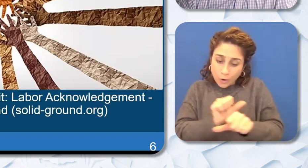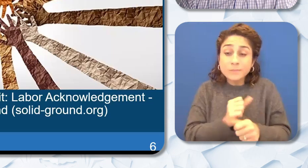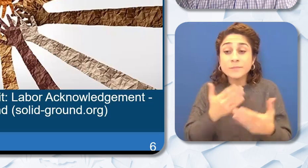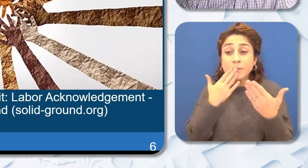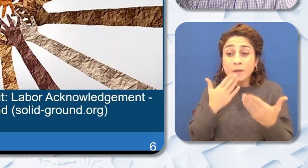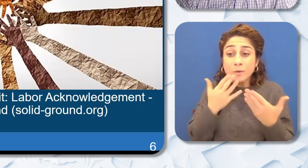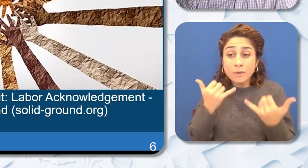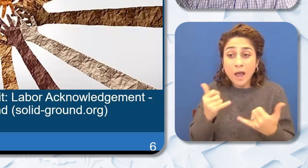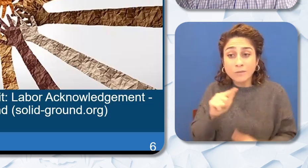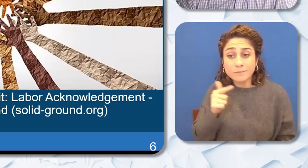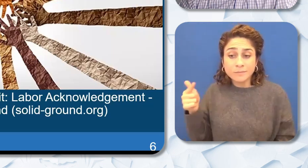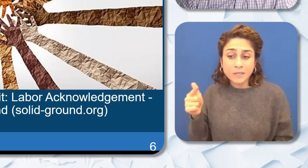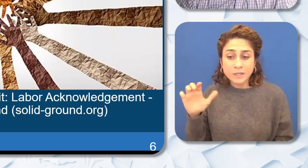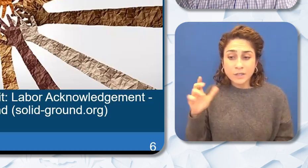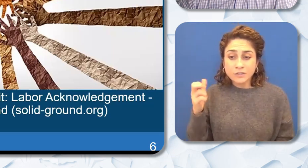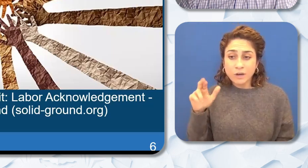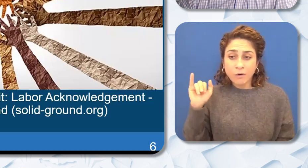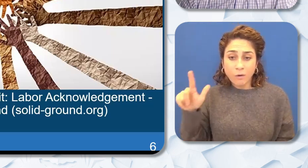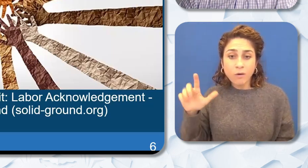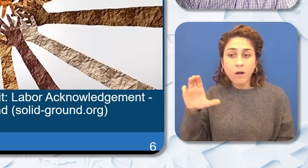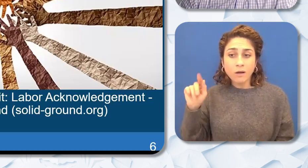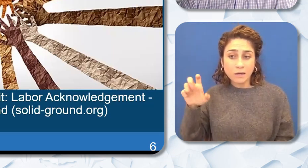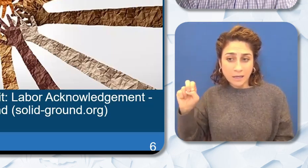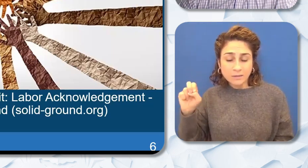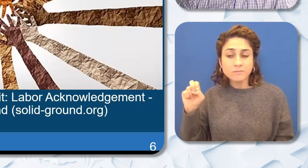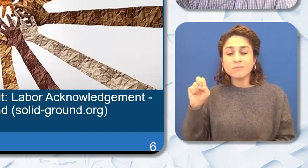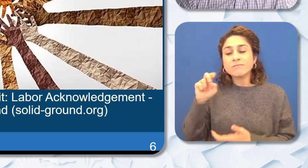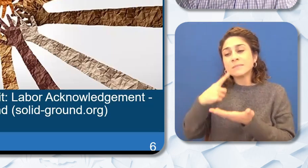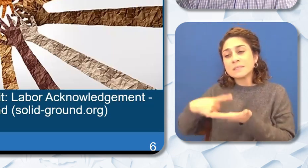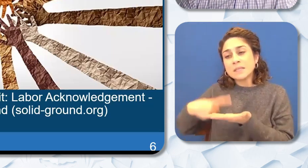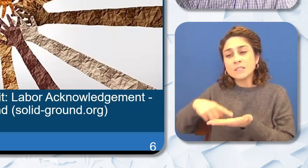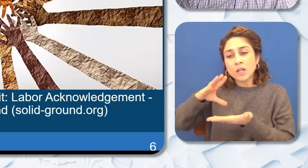about the research conducted by the Learning Policy Institute on diversifying the teacher